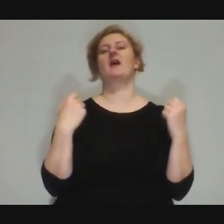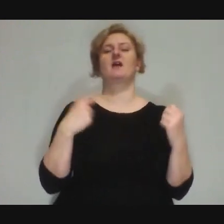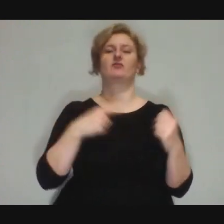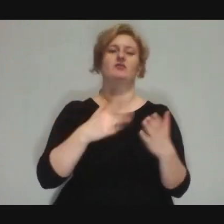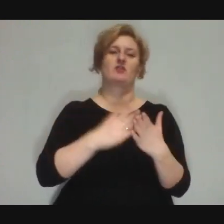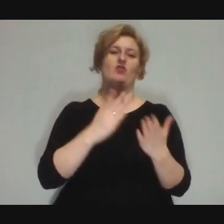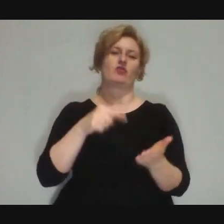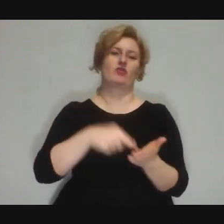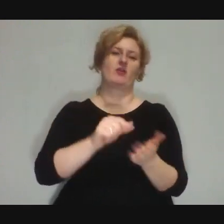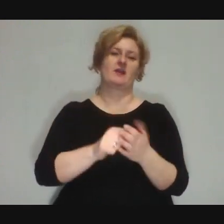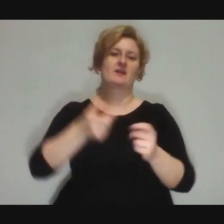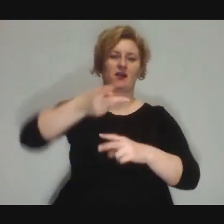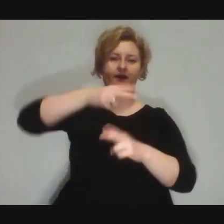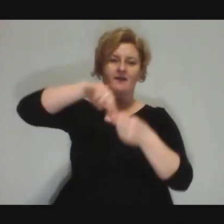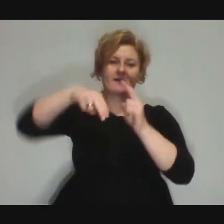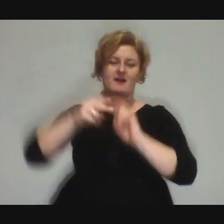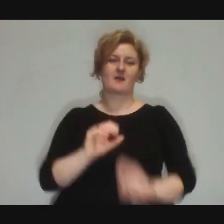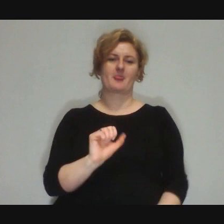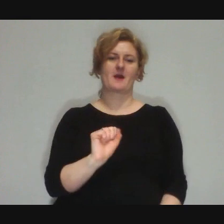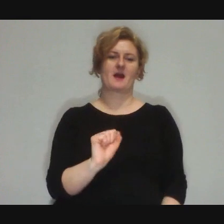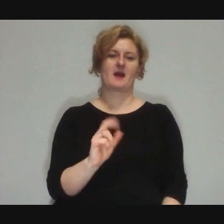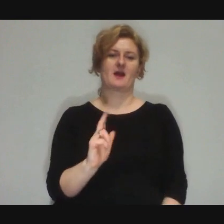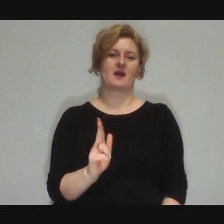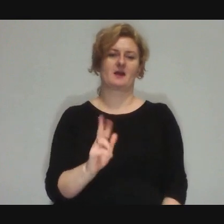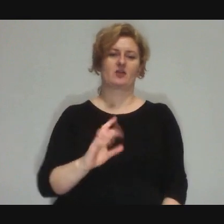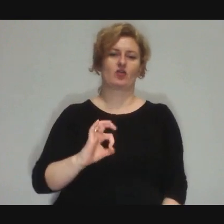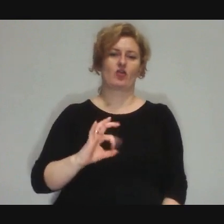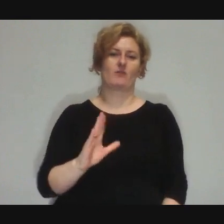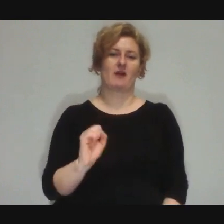you can use it on stage, but you don't have to.